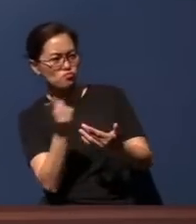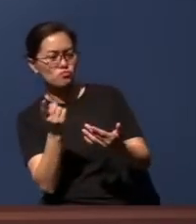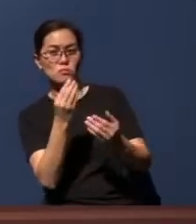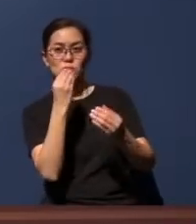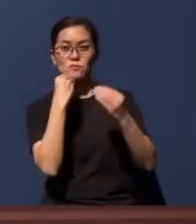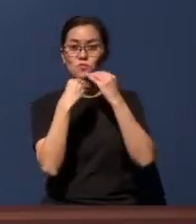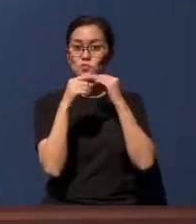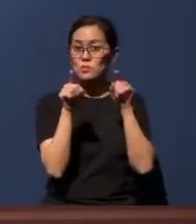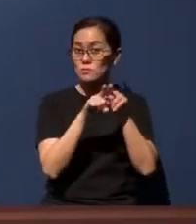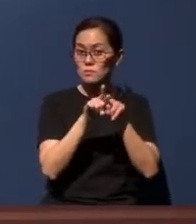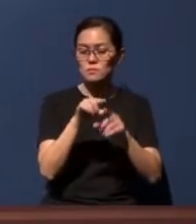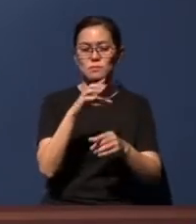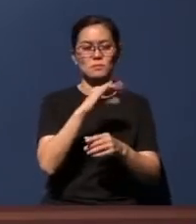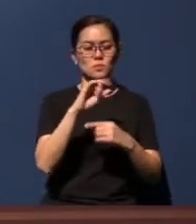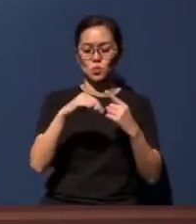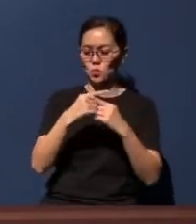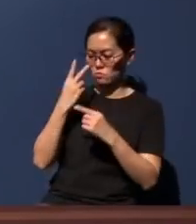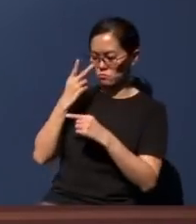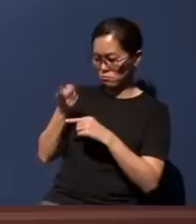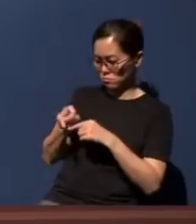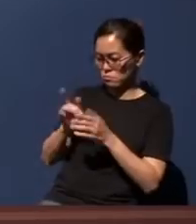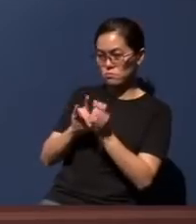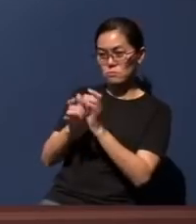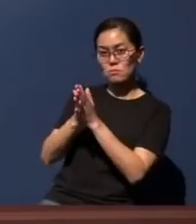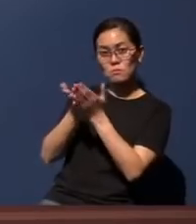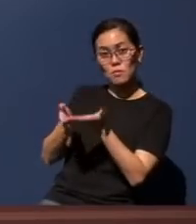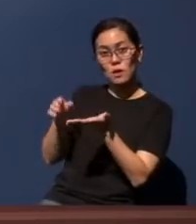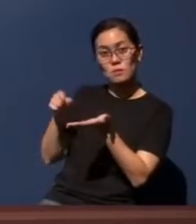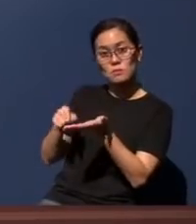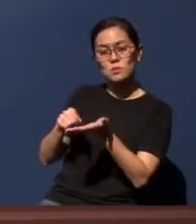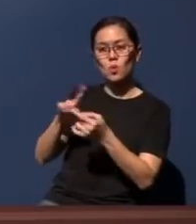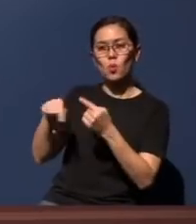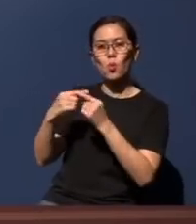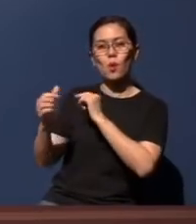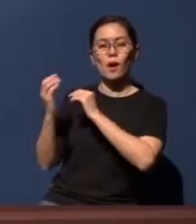And then when we look into the Bible, we realize that when Abraham communed with the